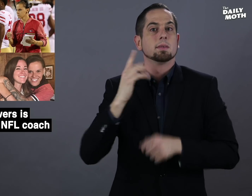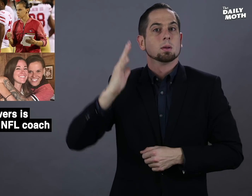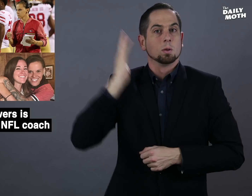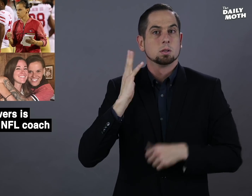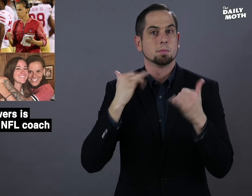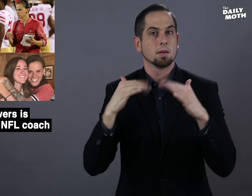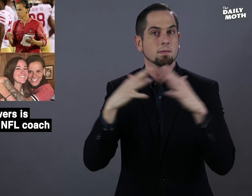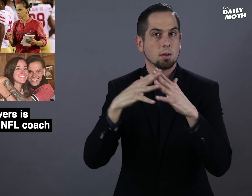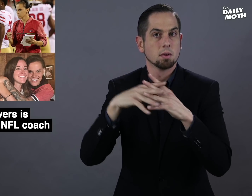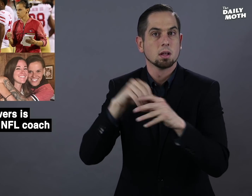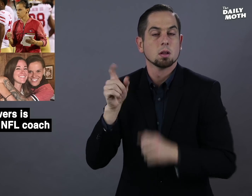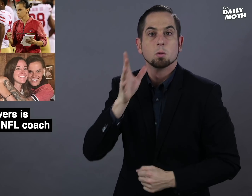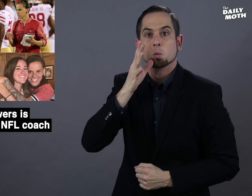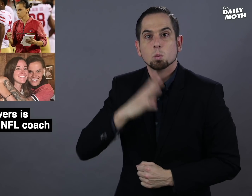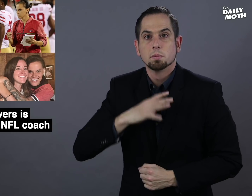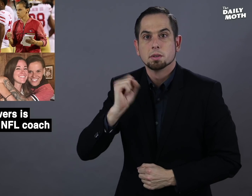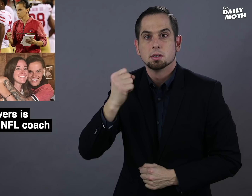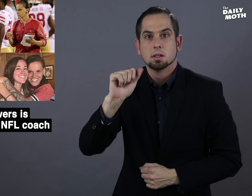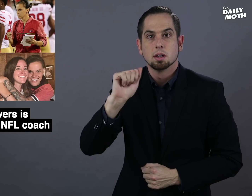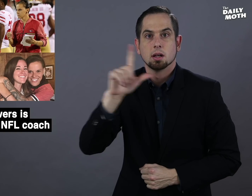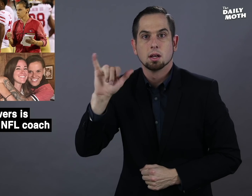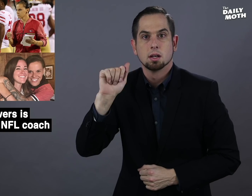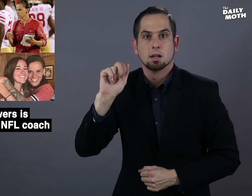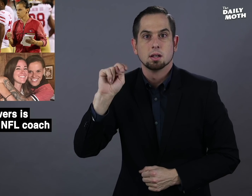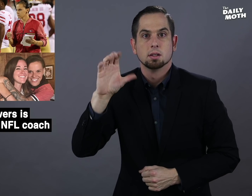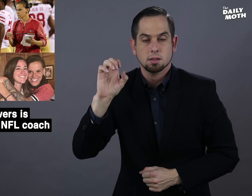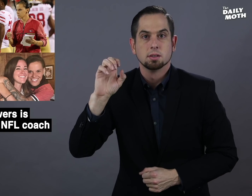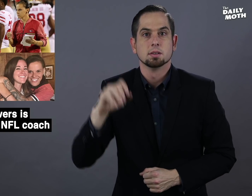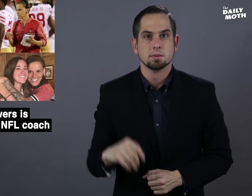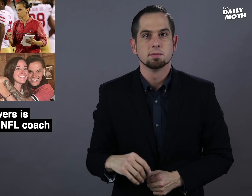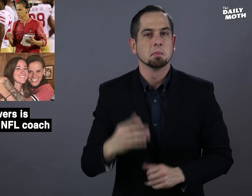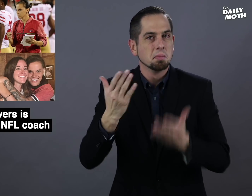She used to play football in the Women's Alliance.